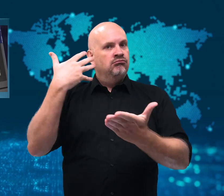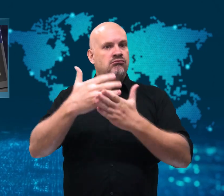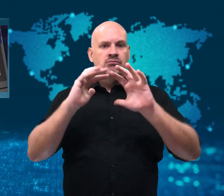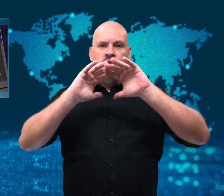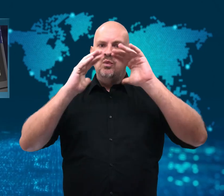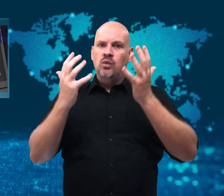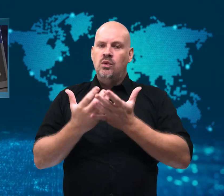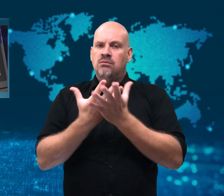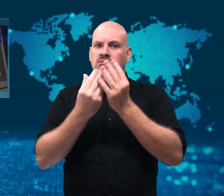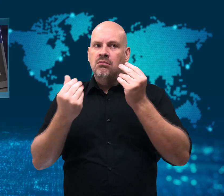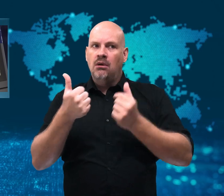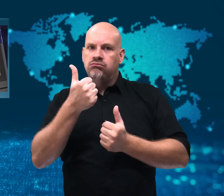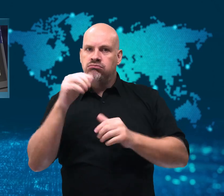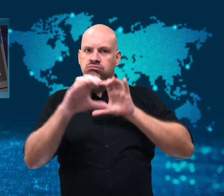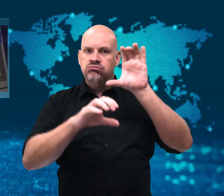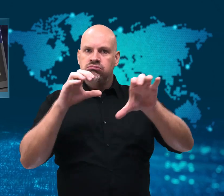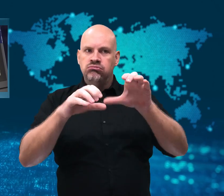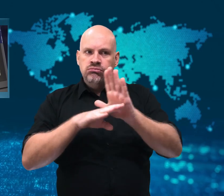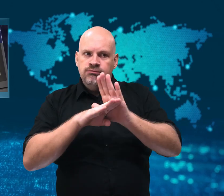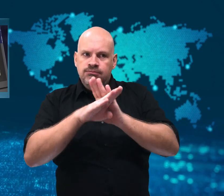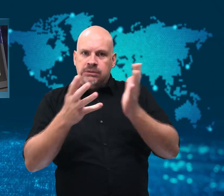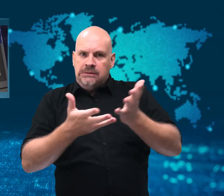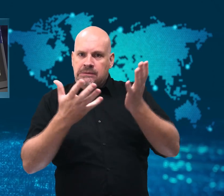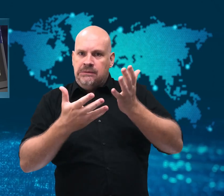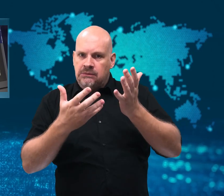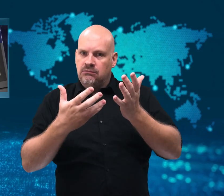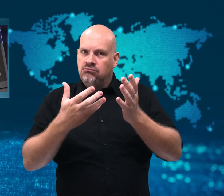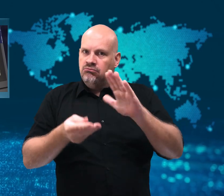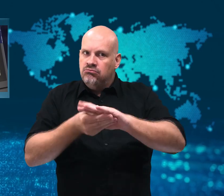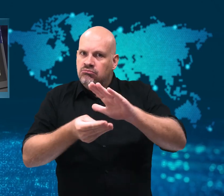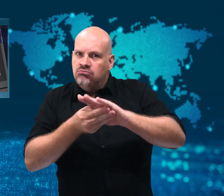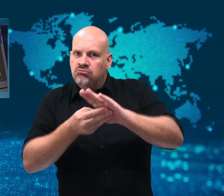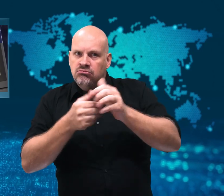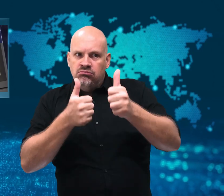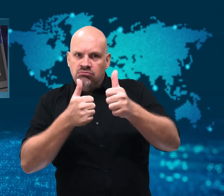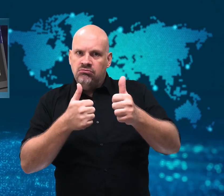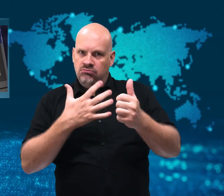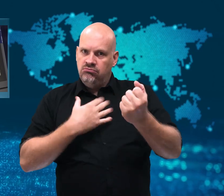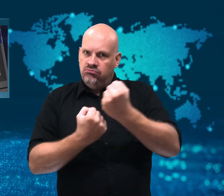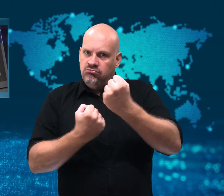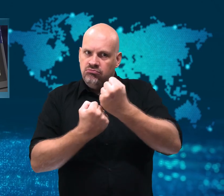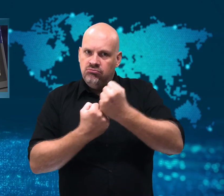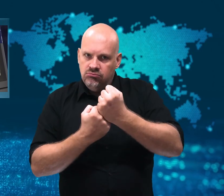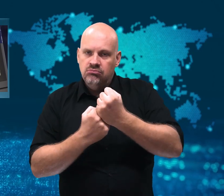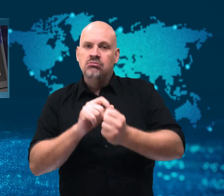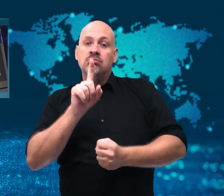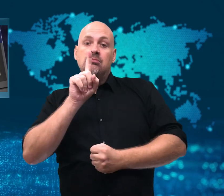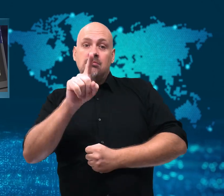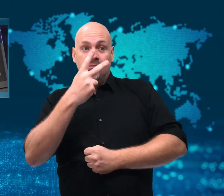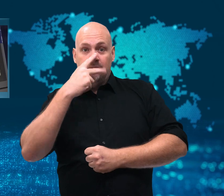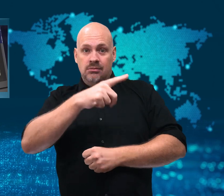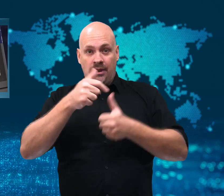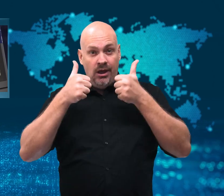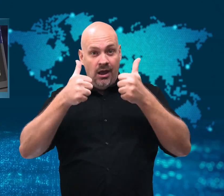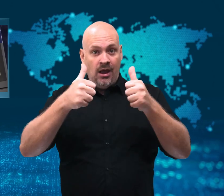The currency has had large fluctuations in